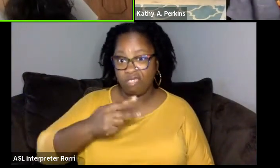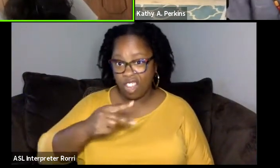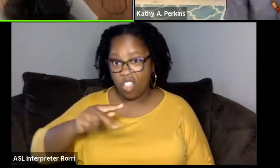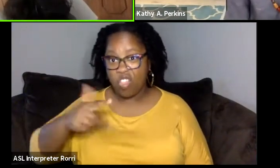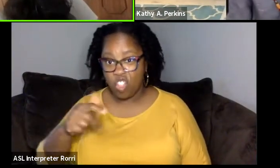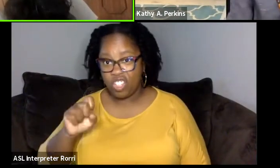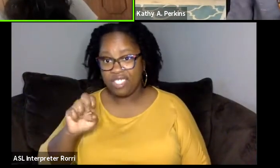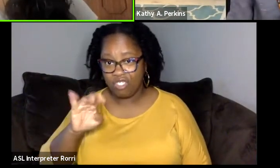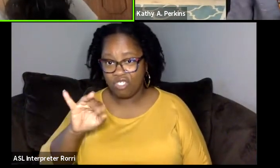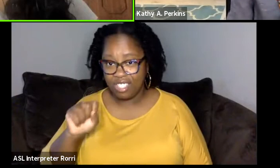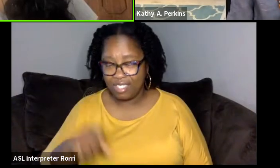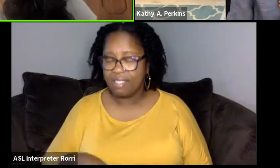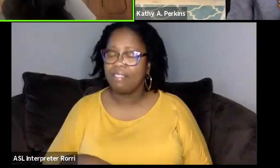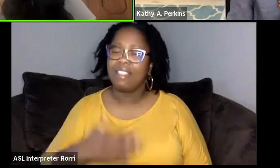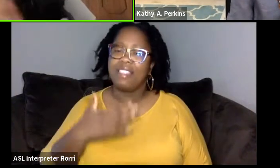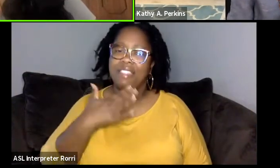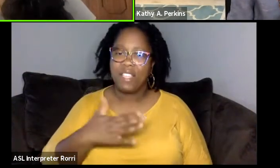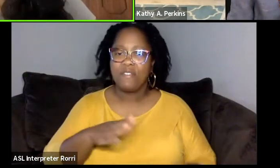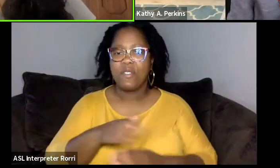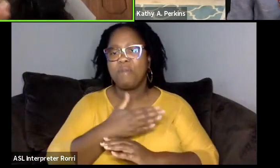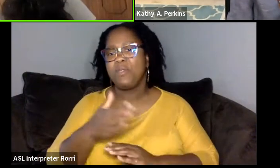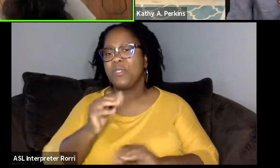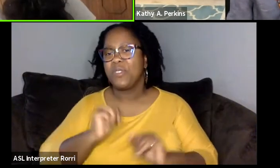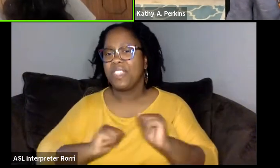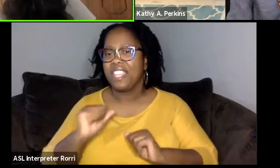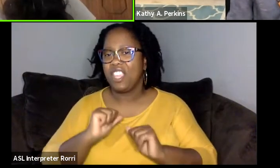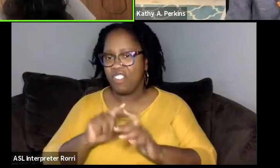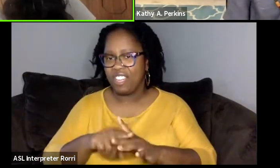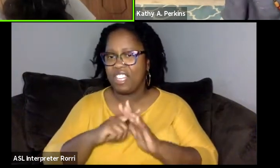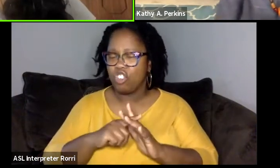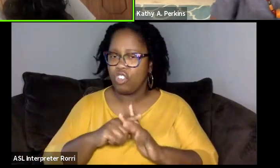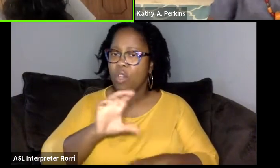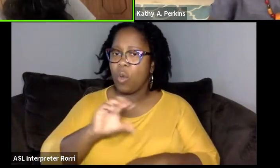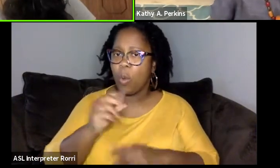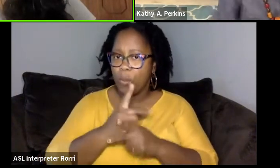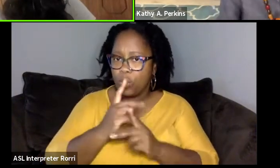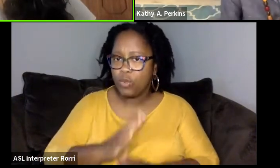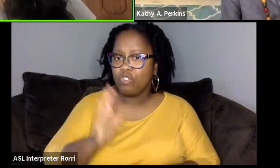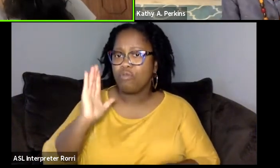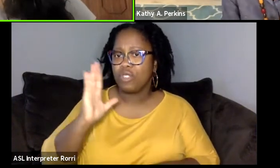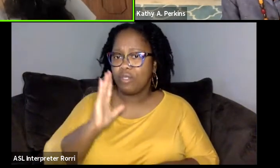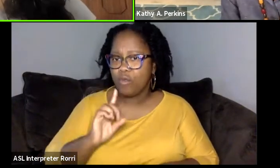and the Nairobi Musical Theater Initiative who are also co-producers and presenters of the series.